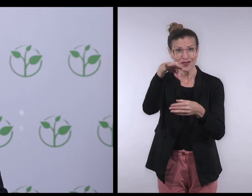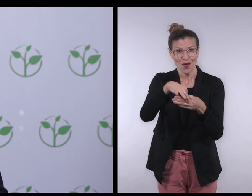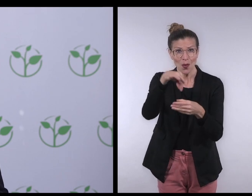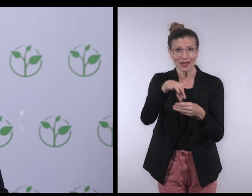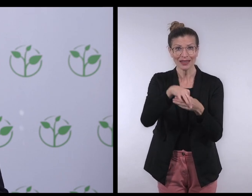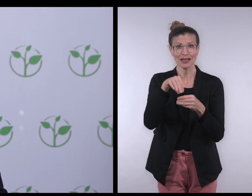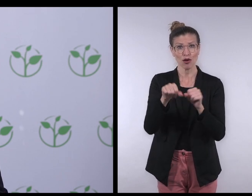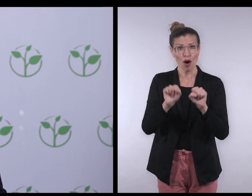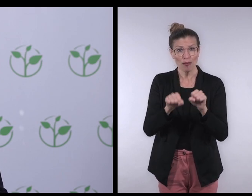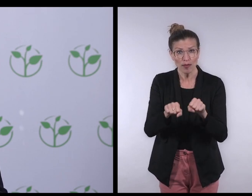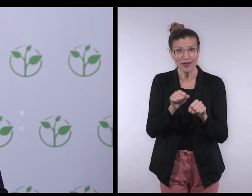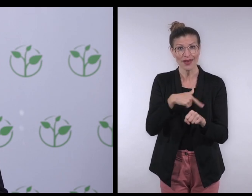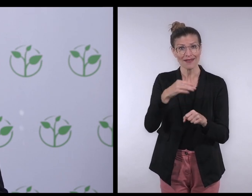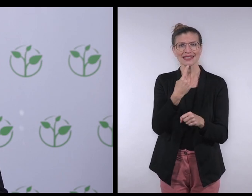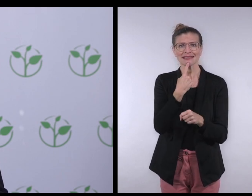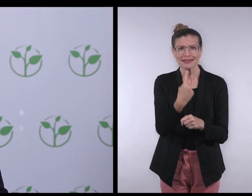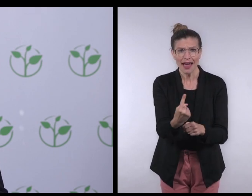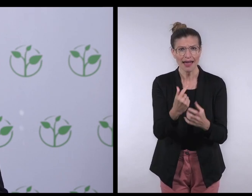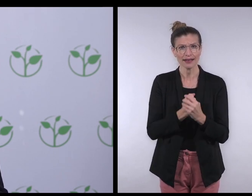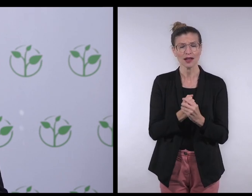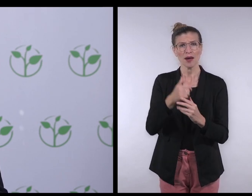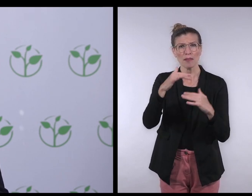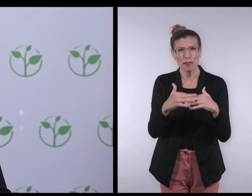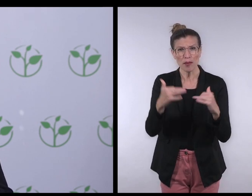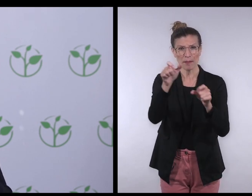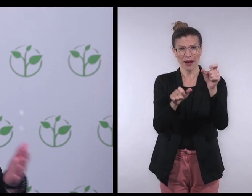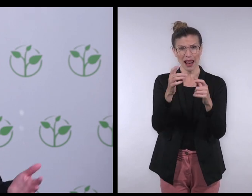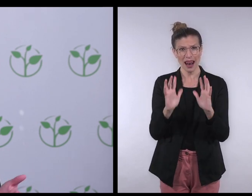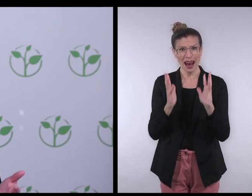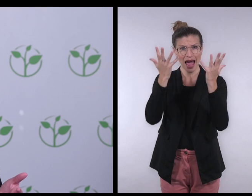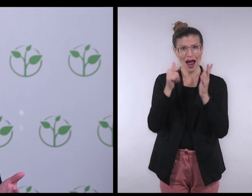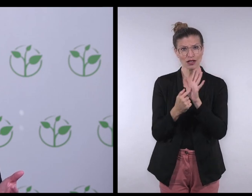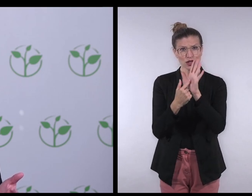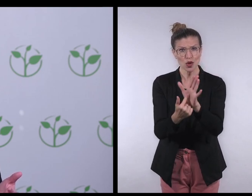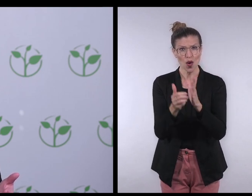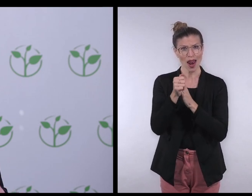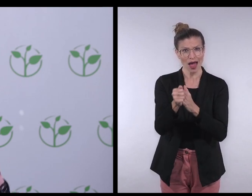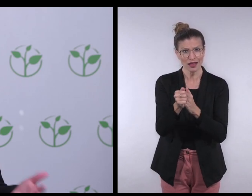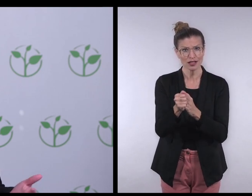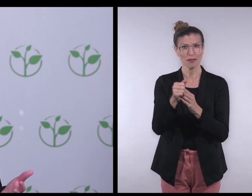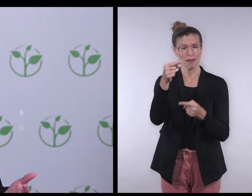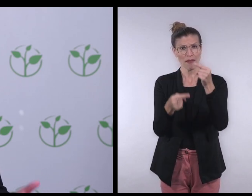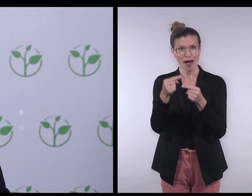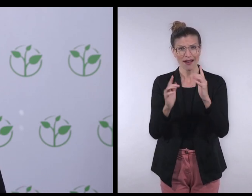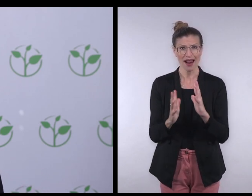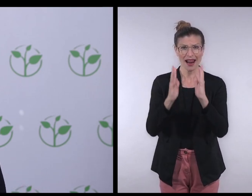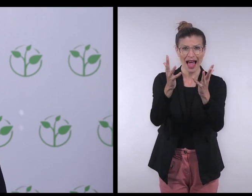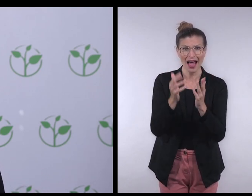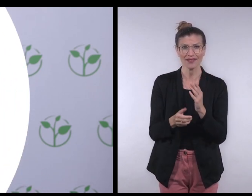So by voting, we have an opportunity to have a say in all areas of public life and show leadership in political life.